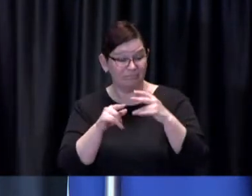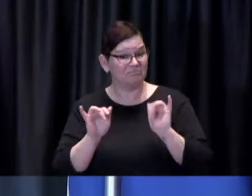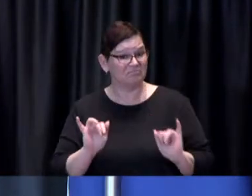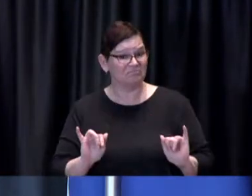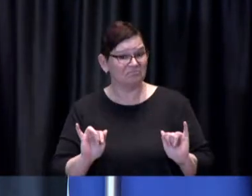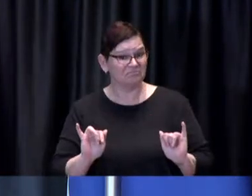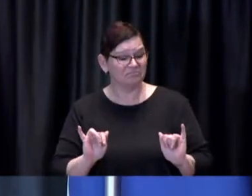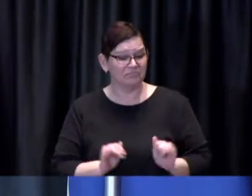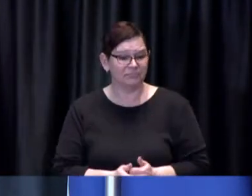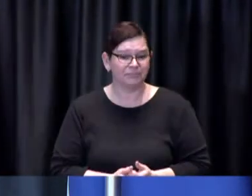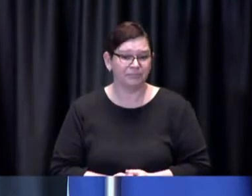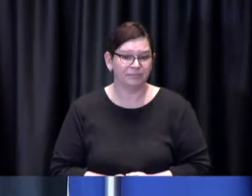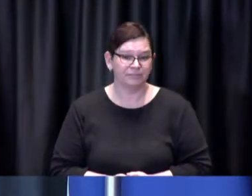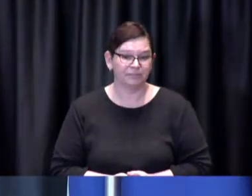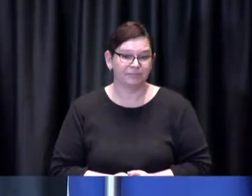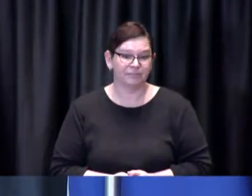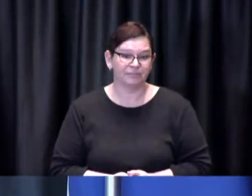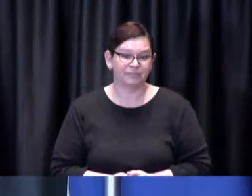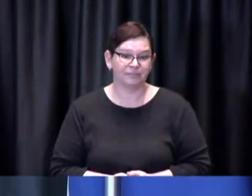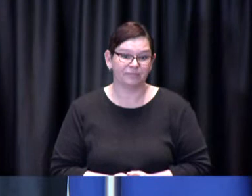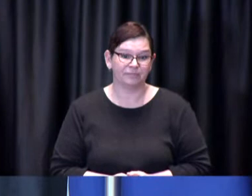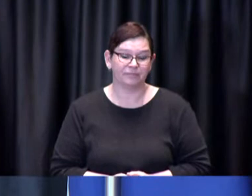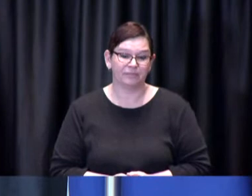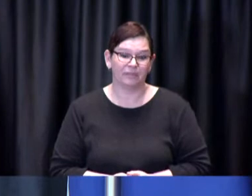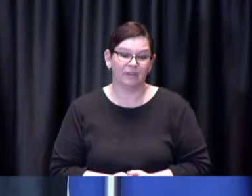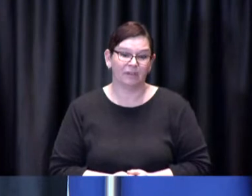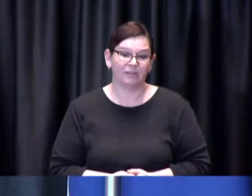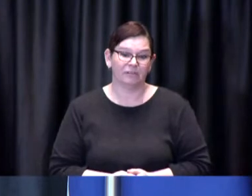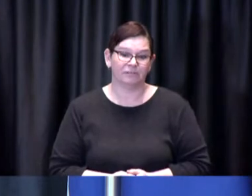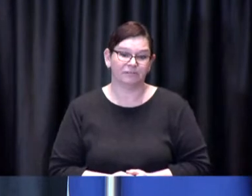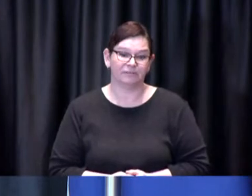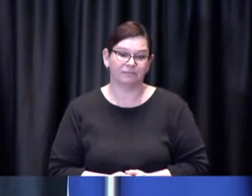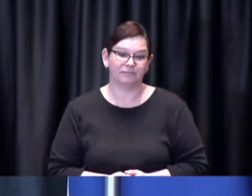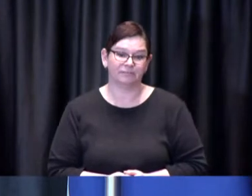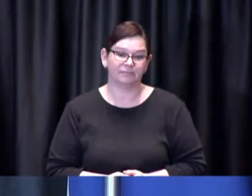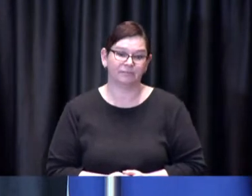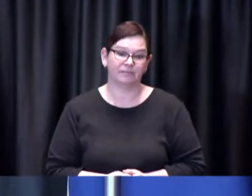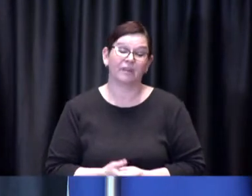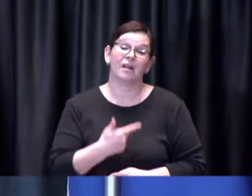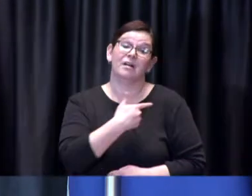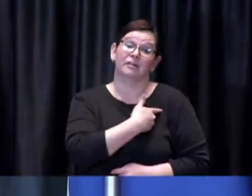Getting your vaccine will protect you from all we feared in the last year.